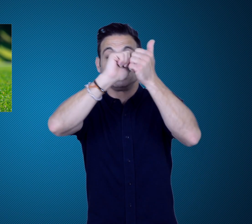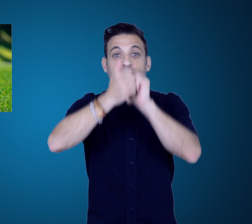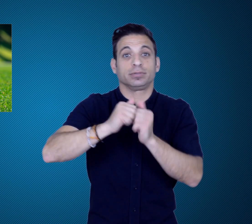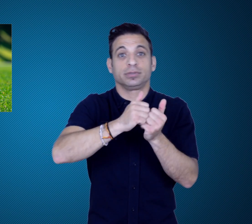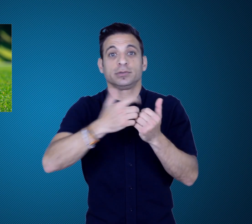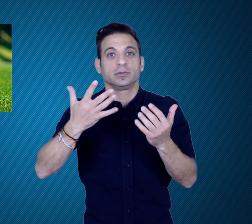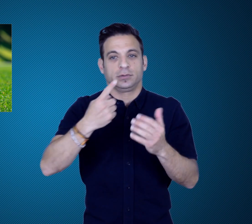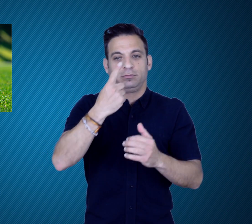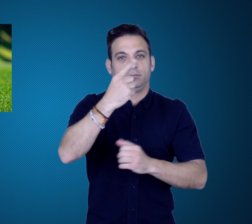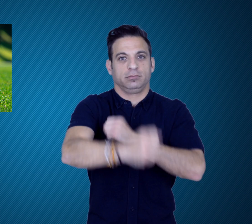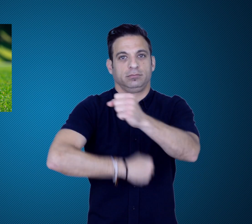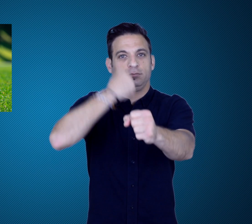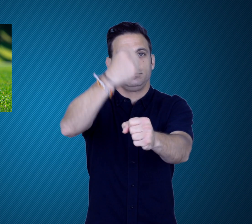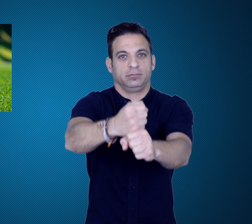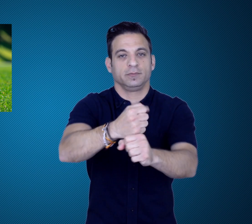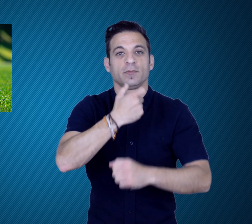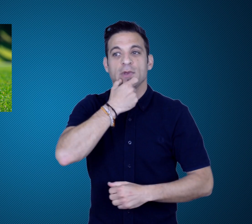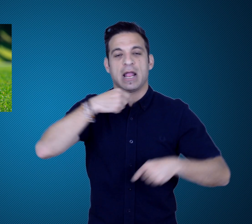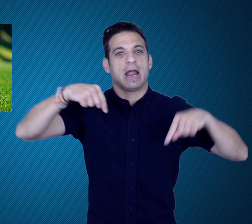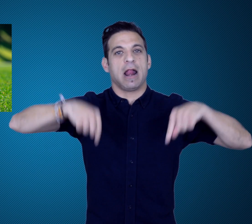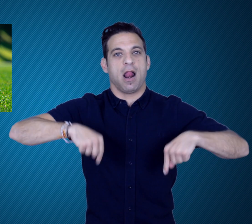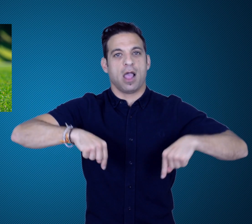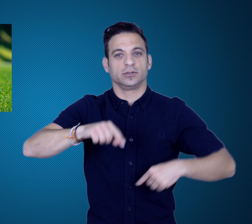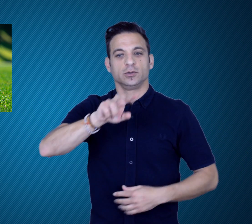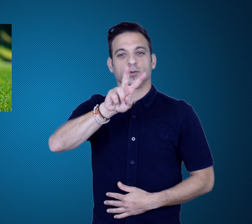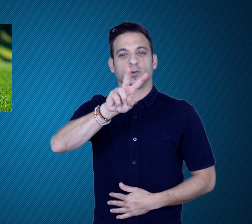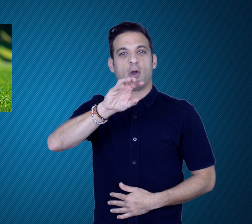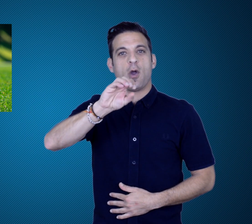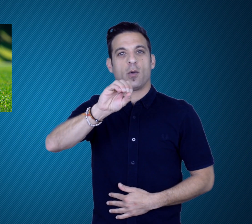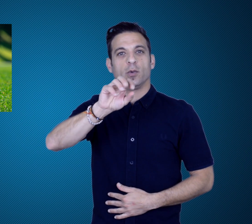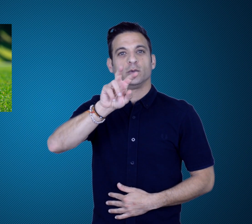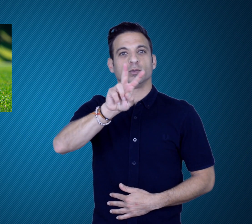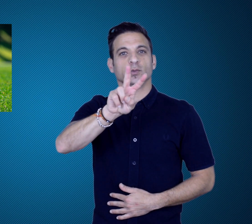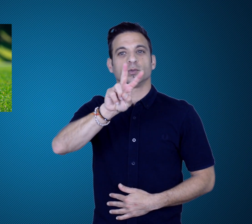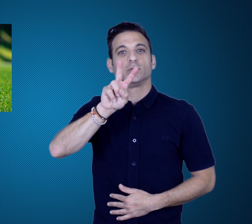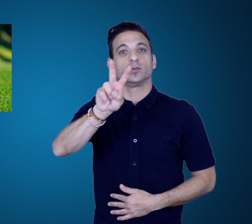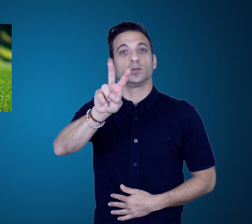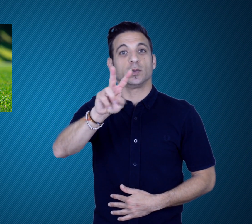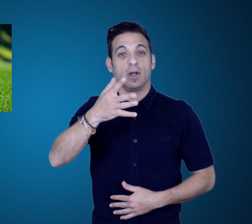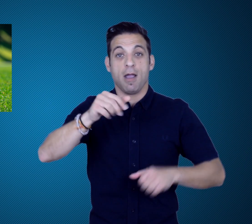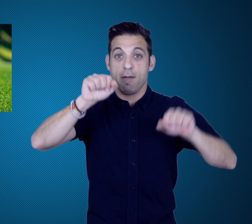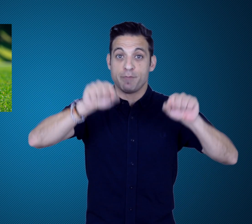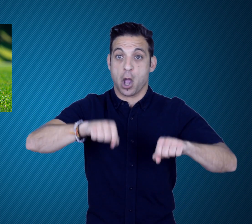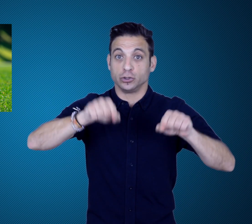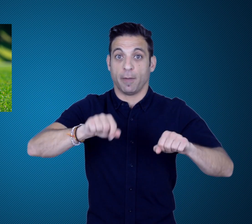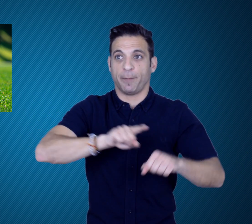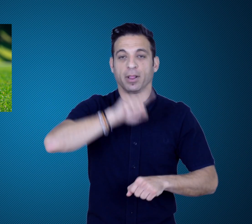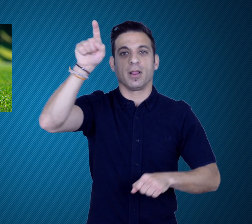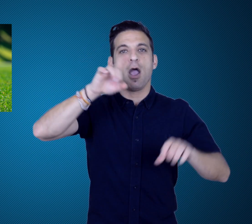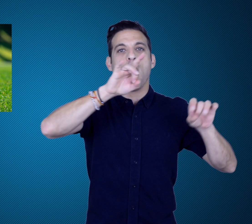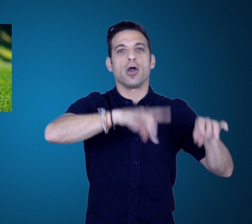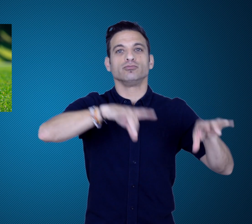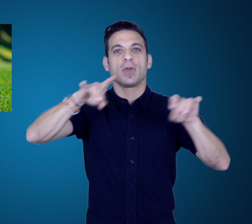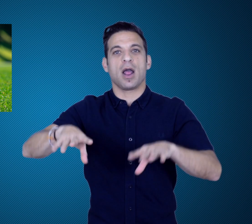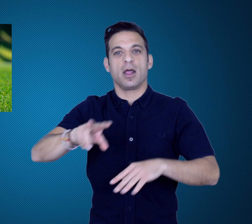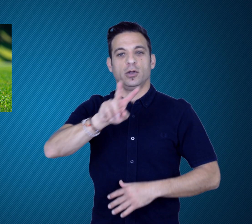that the next championship would take place in England in 2022